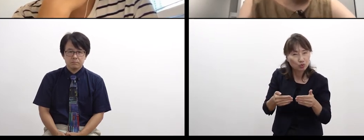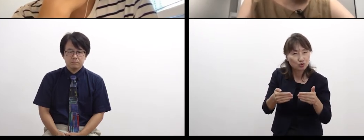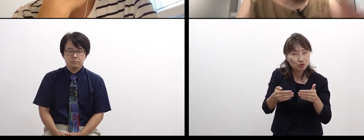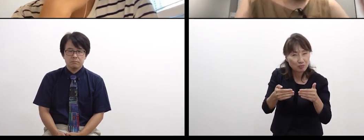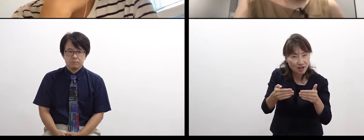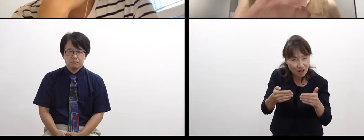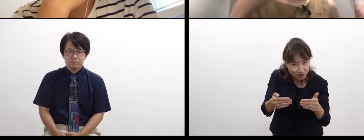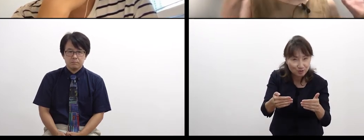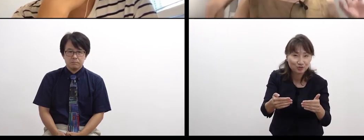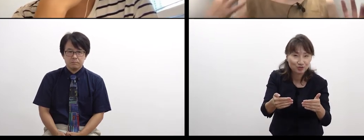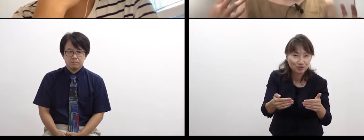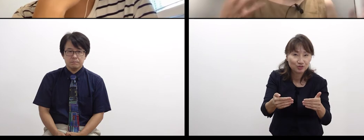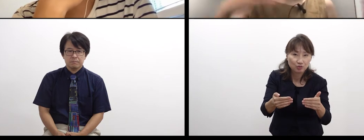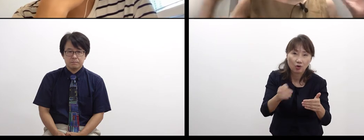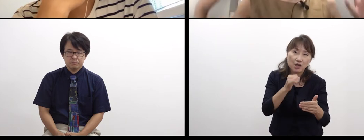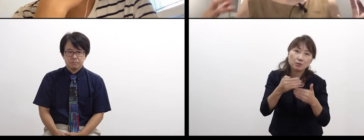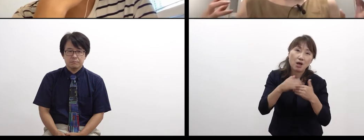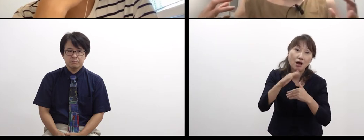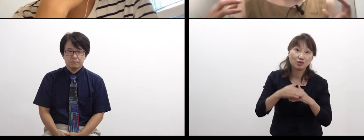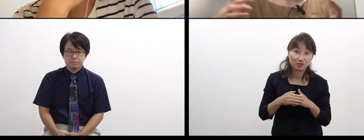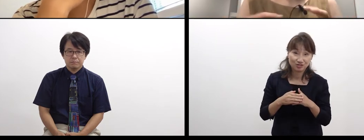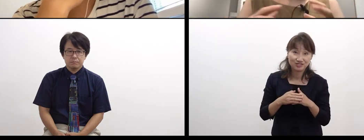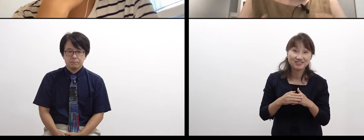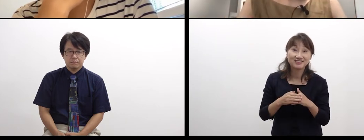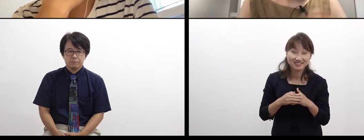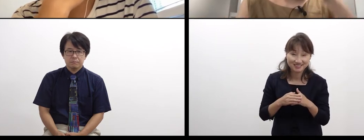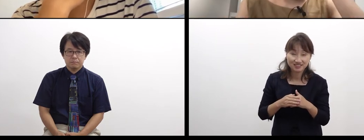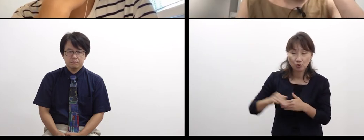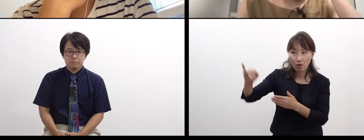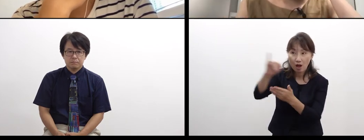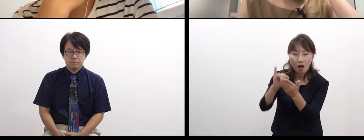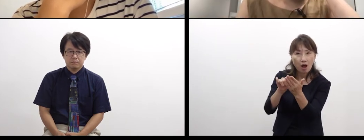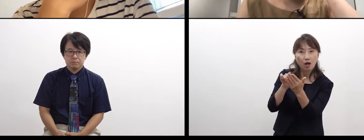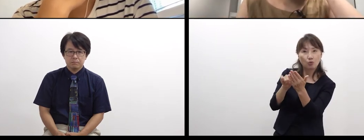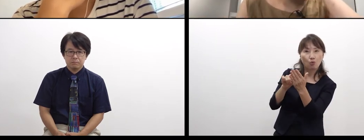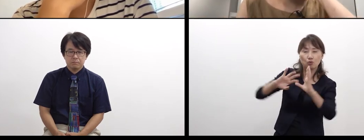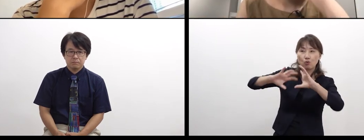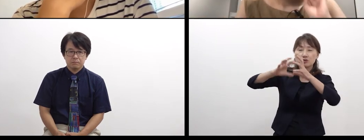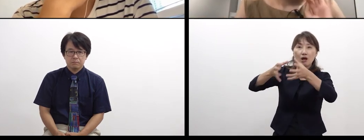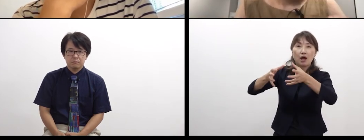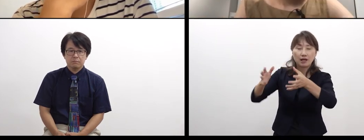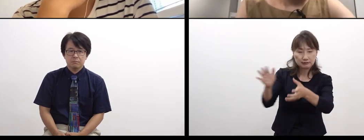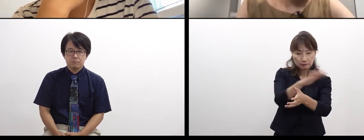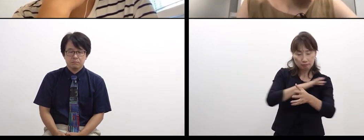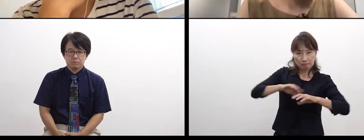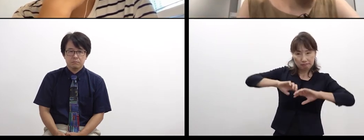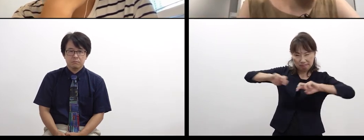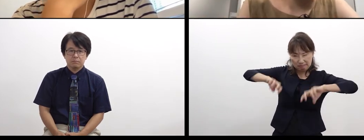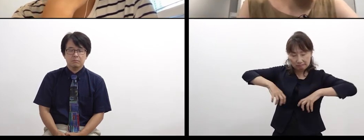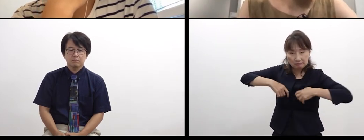through collaboration with artists.